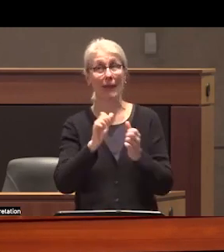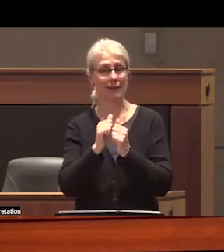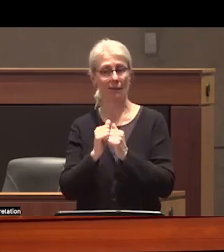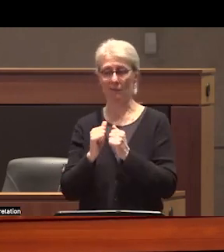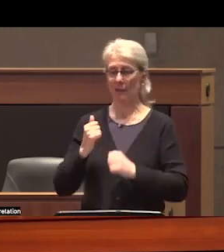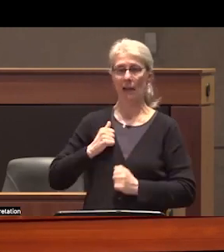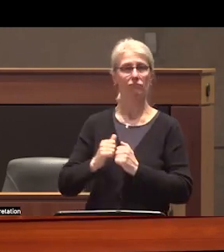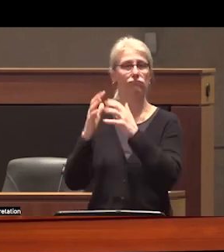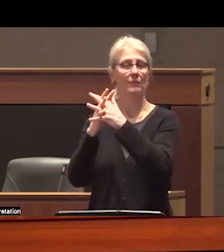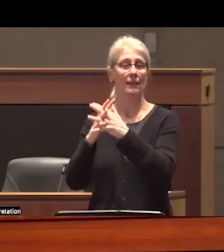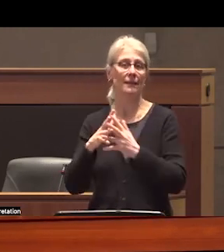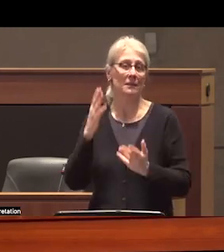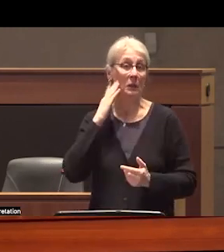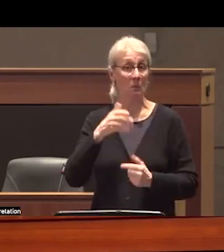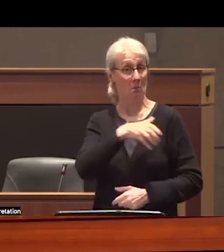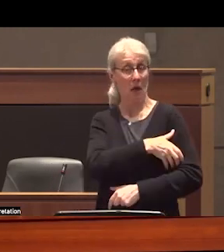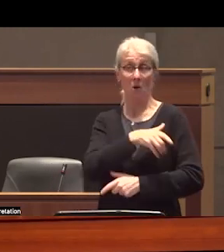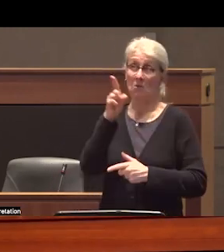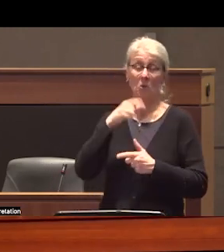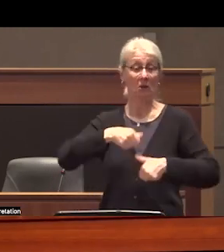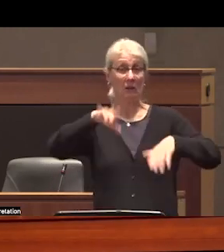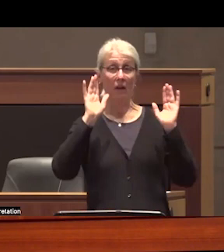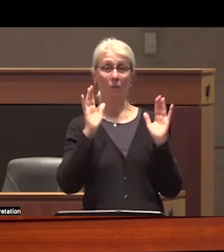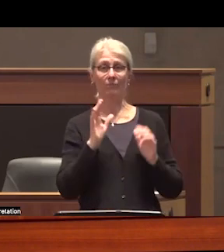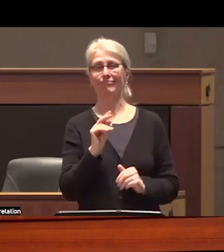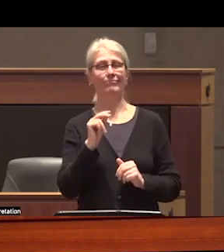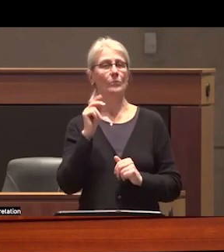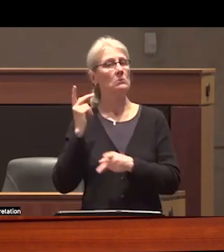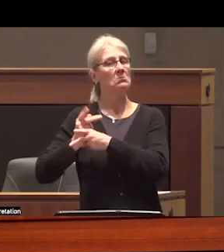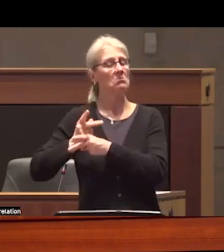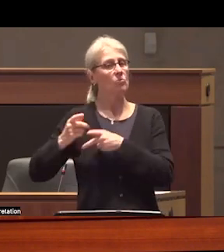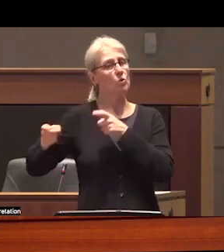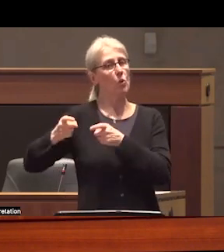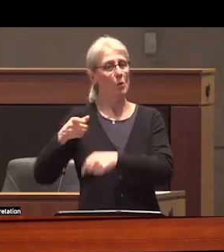power never concedes itself willingly I am aware that profit and protecting the profit motives of